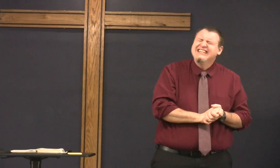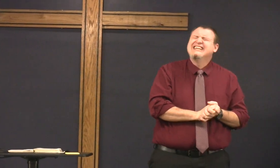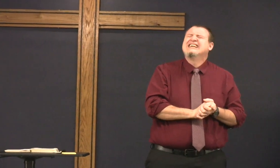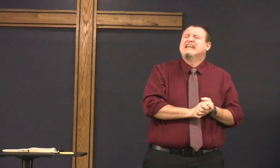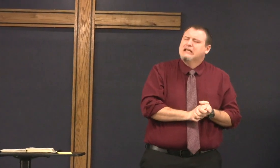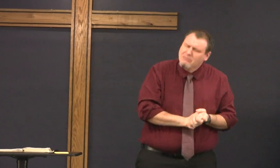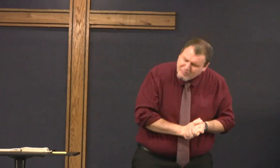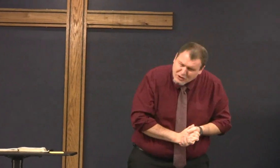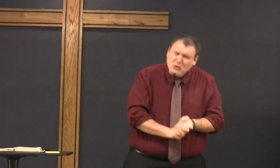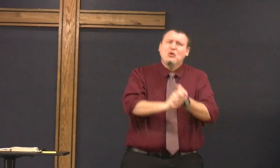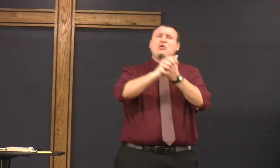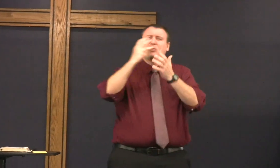how can I tell them this